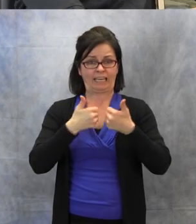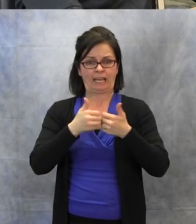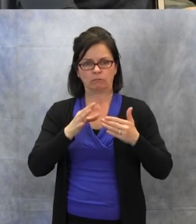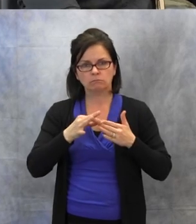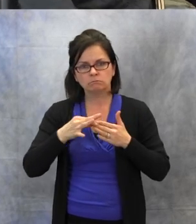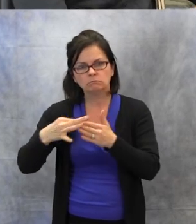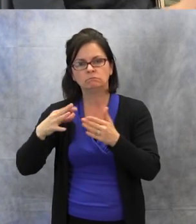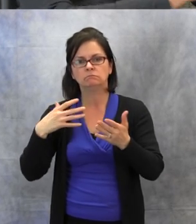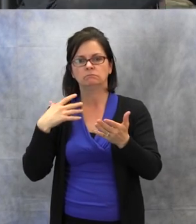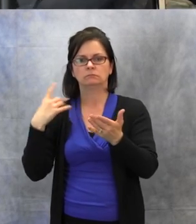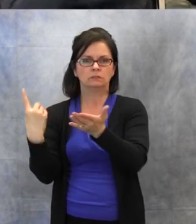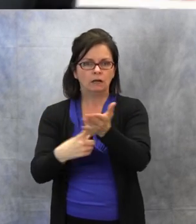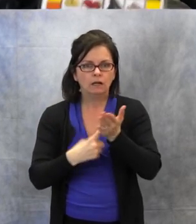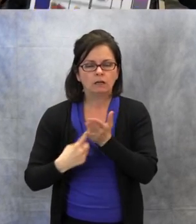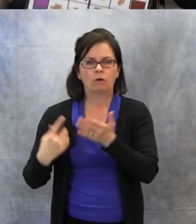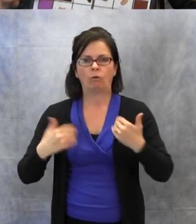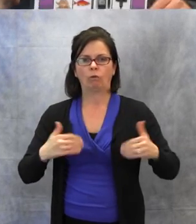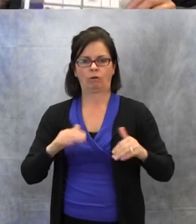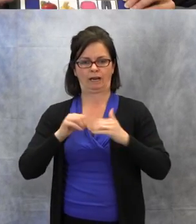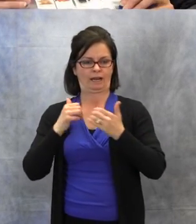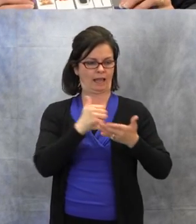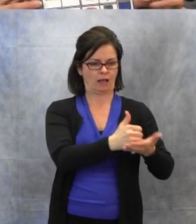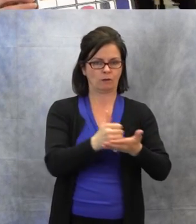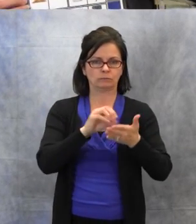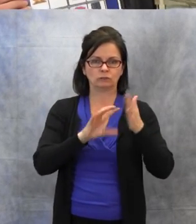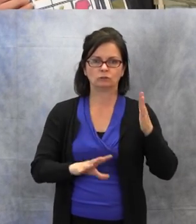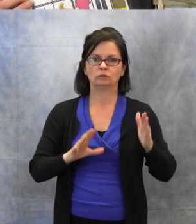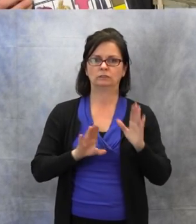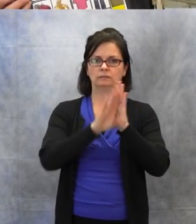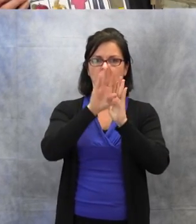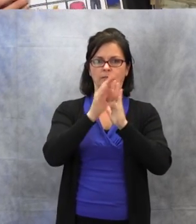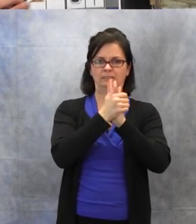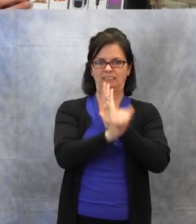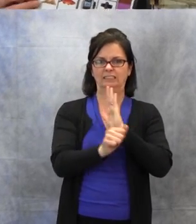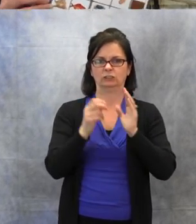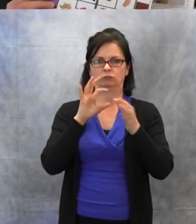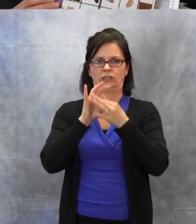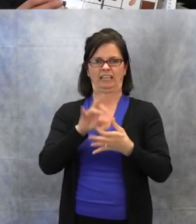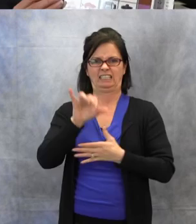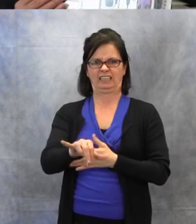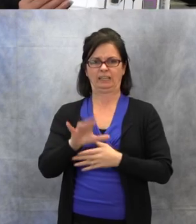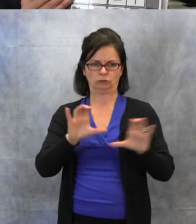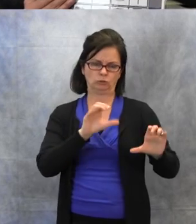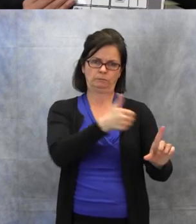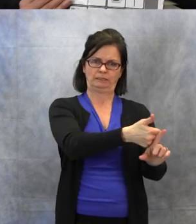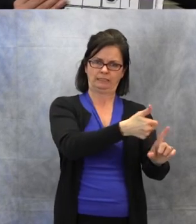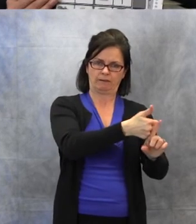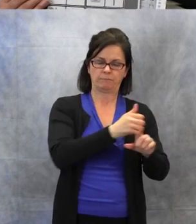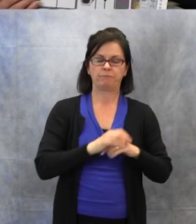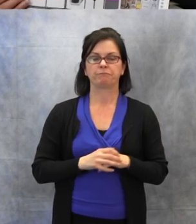Another game, this one is called Hear It, Fix It.